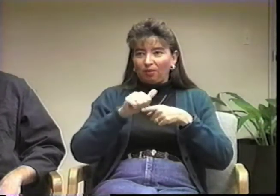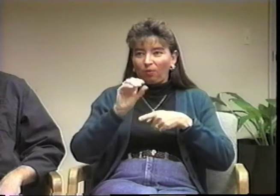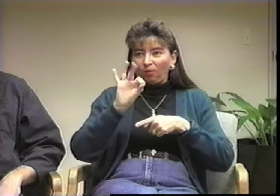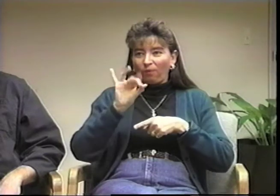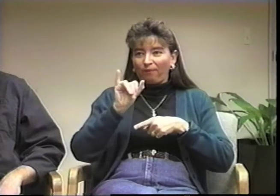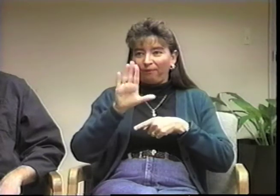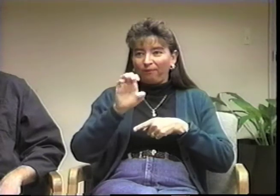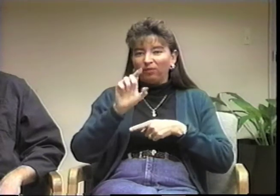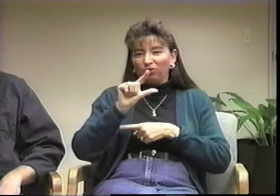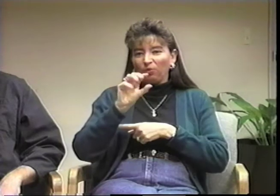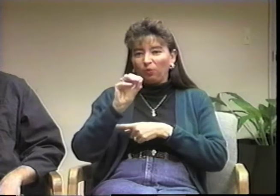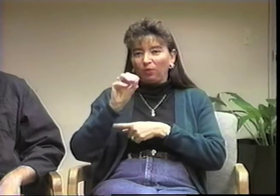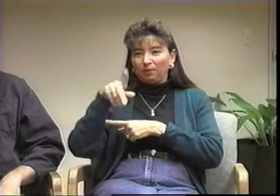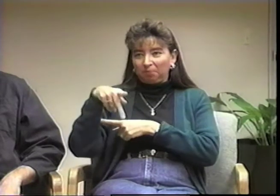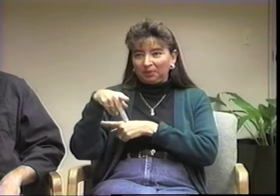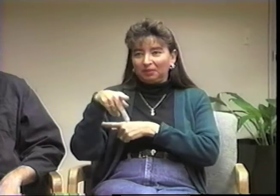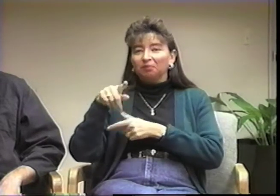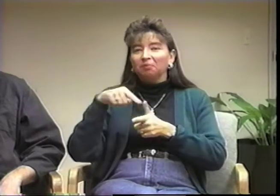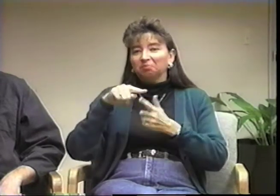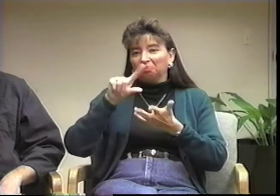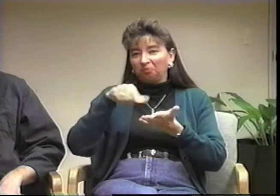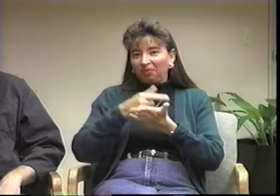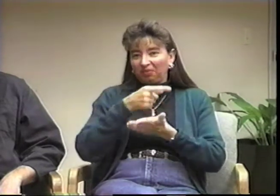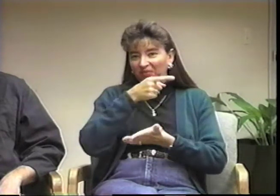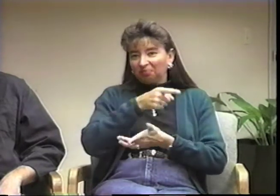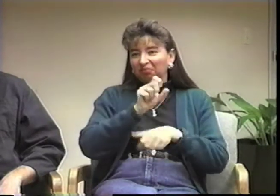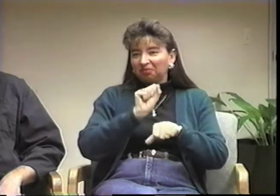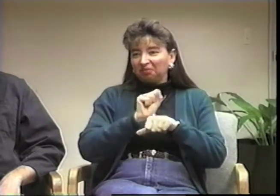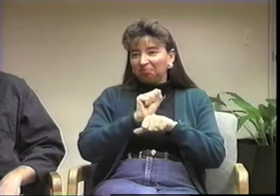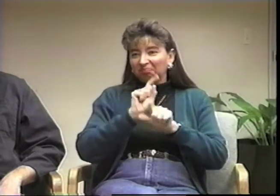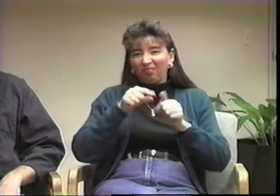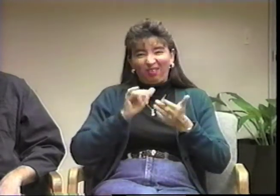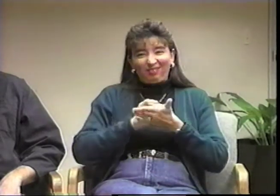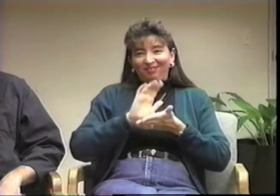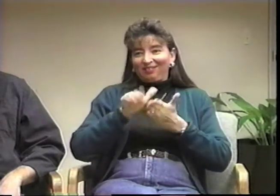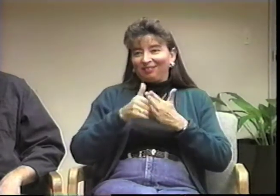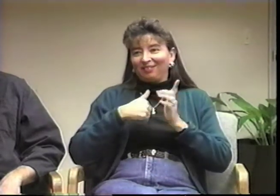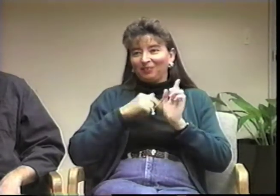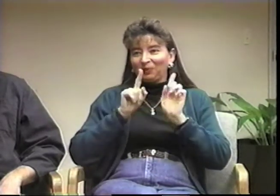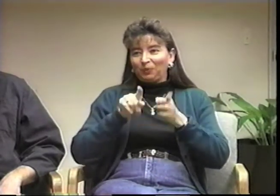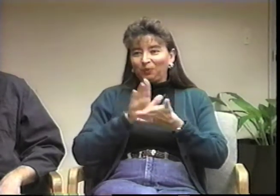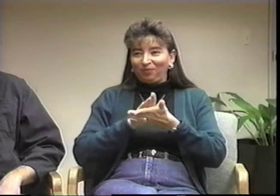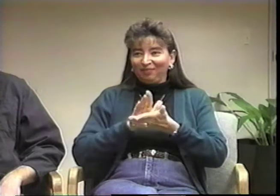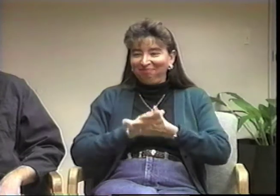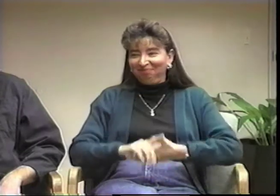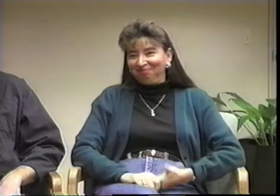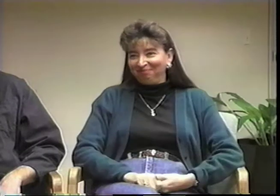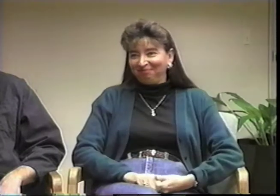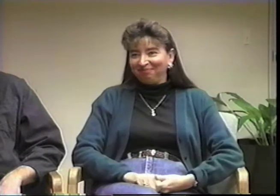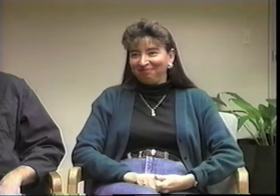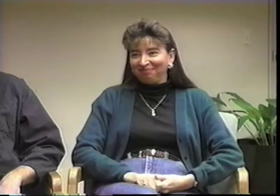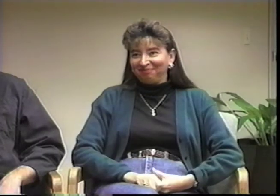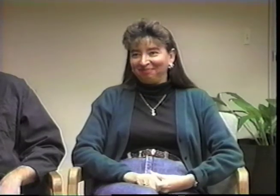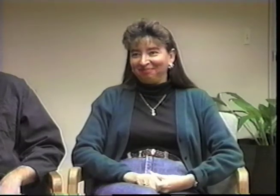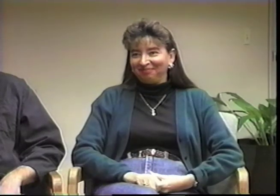At TVI, I majored in the Deaf program called general office practice or GOP. I've worked ever since I graduated from TVI,